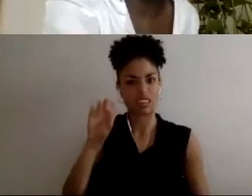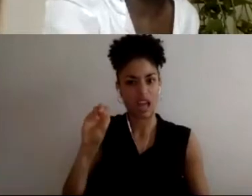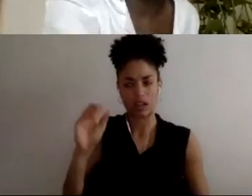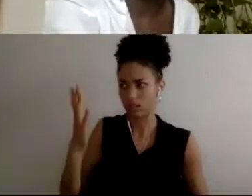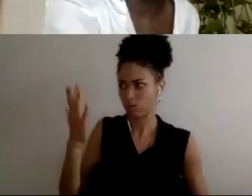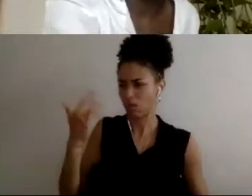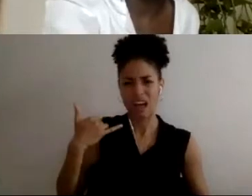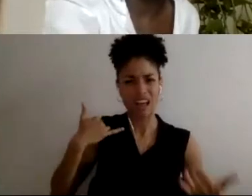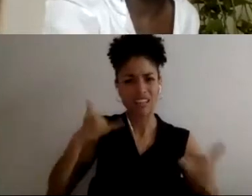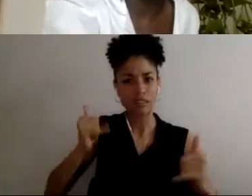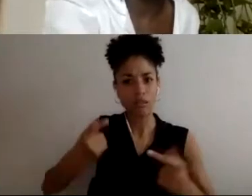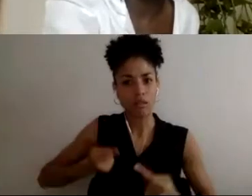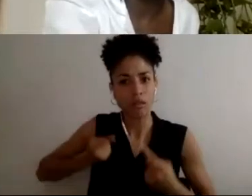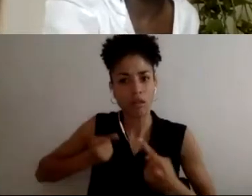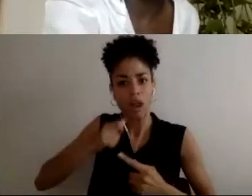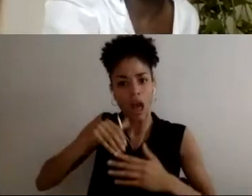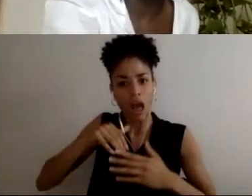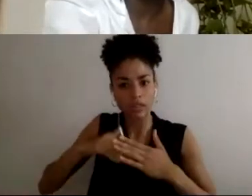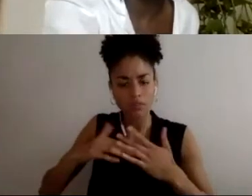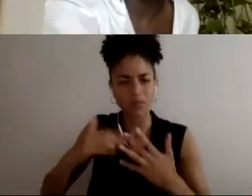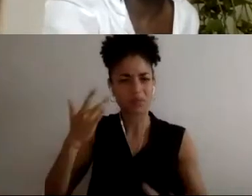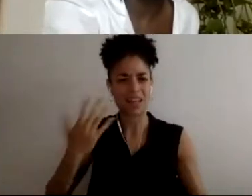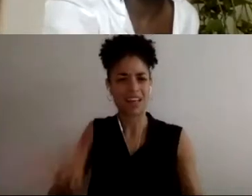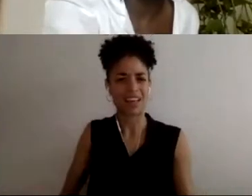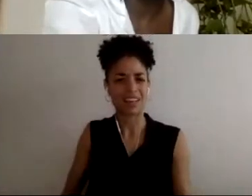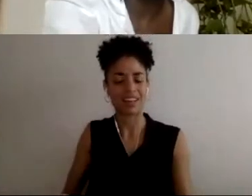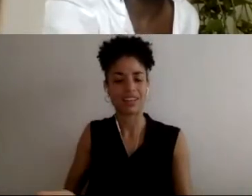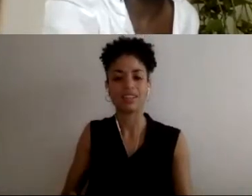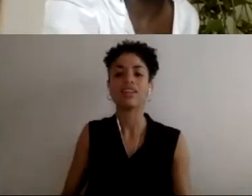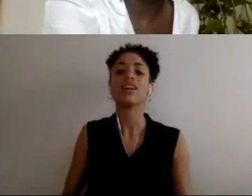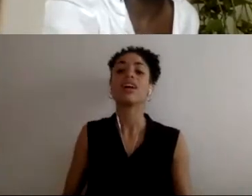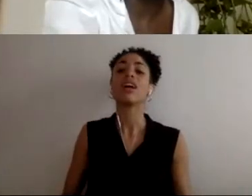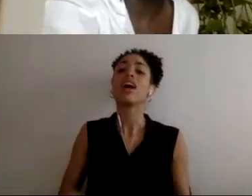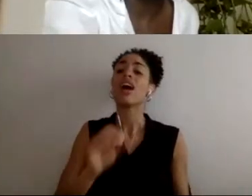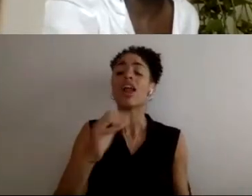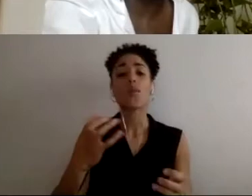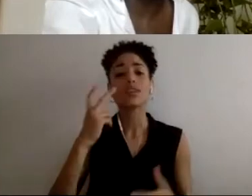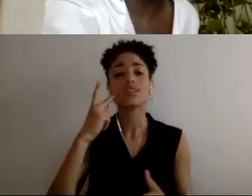so inaccessible. And I just want to see community. I see so much community